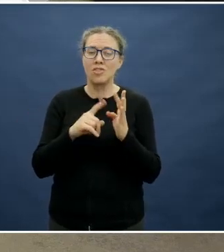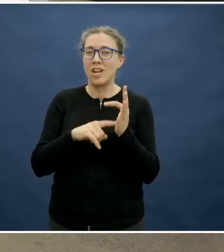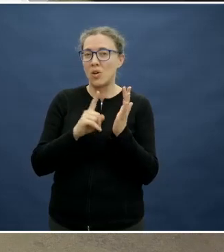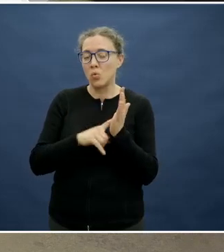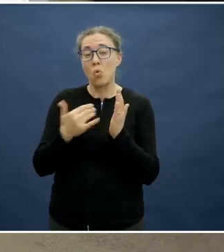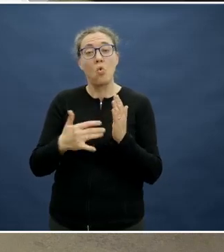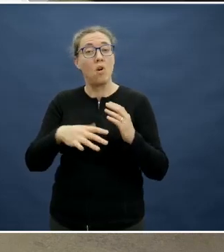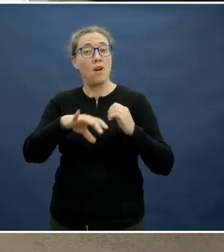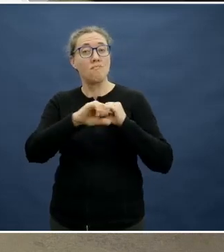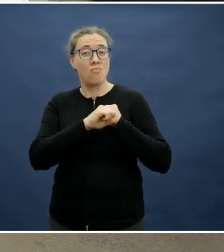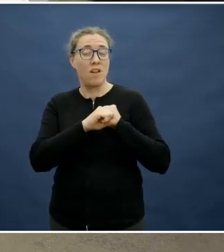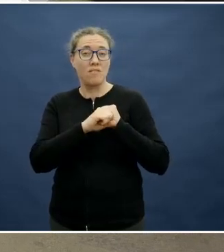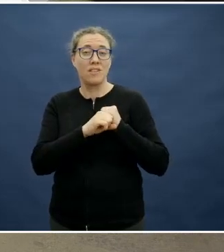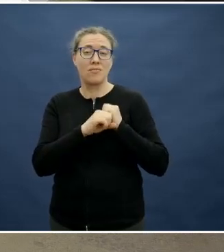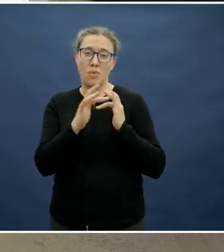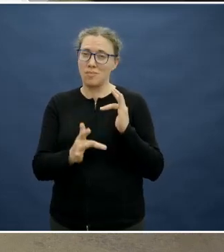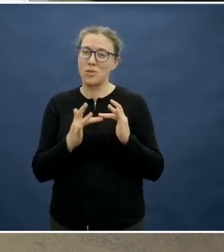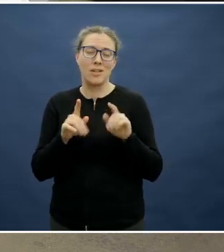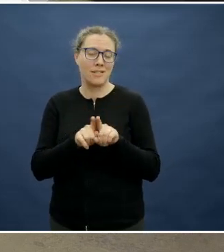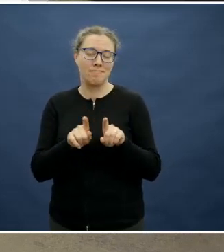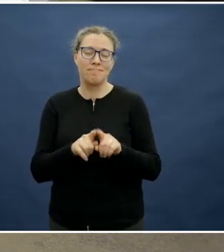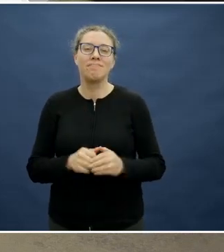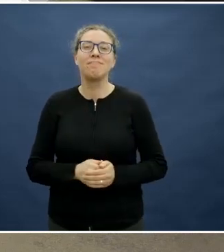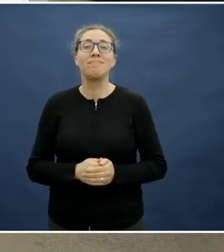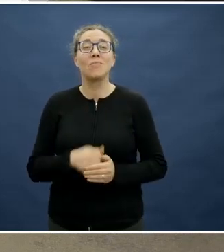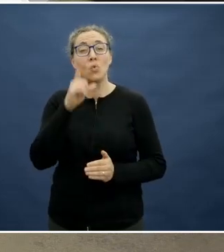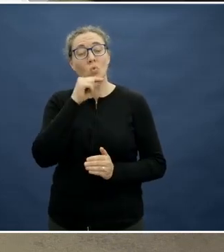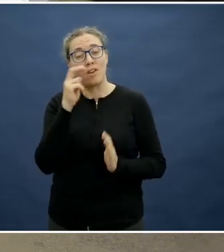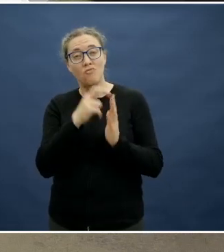You can also register there for future events. So thank you once again, everybody, and goodnight.